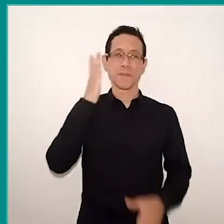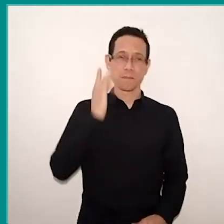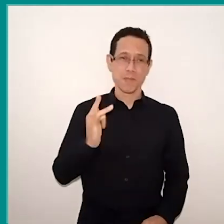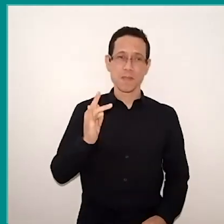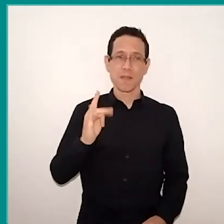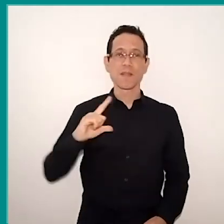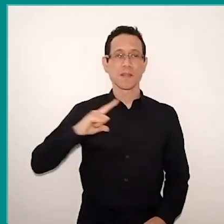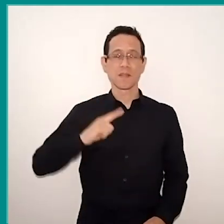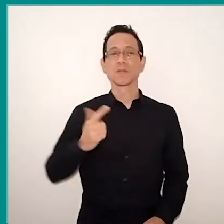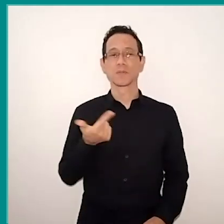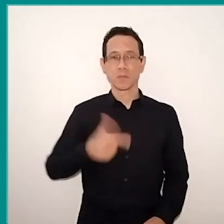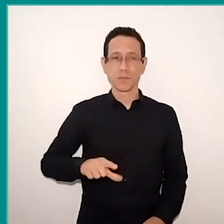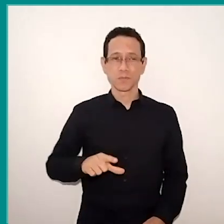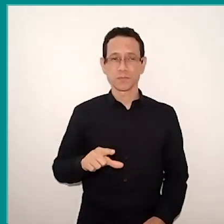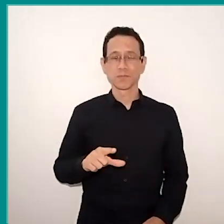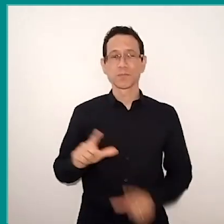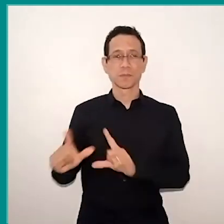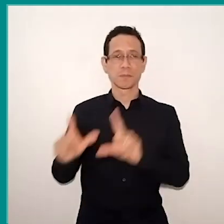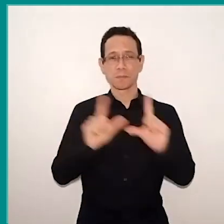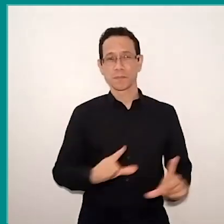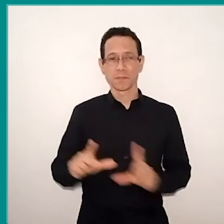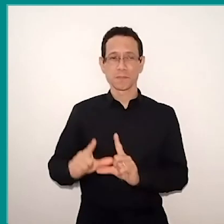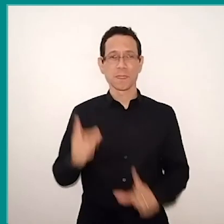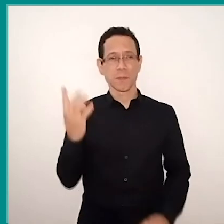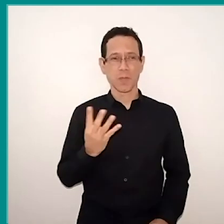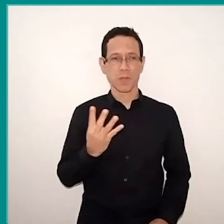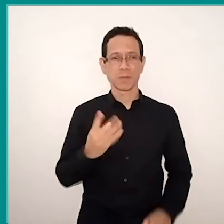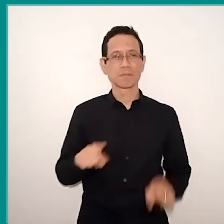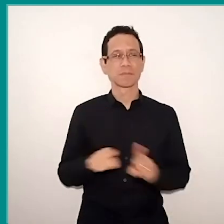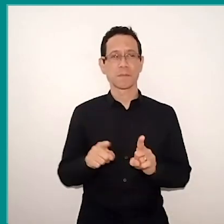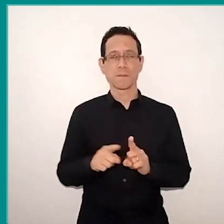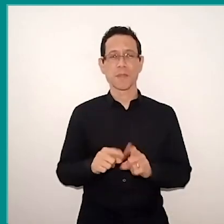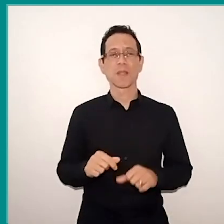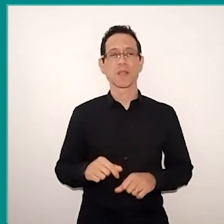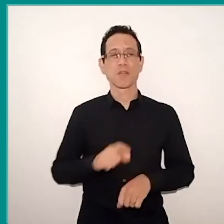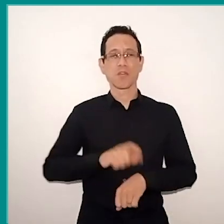we will have one more board, Board 4, which will occur at 4 pm,